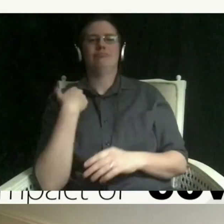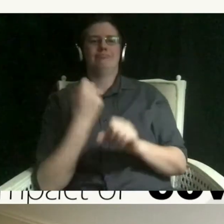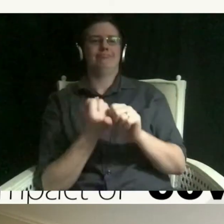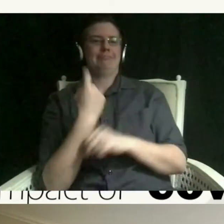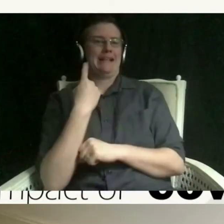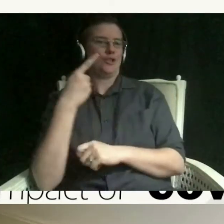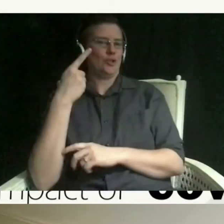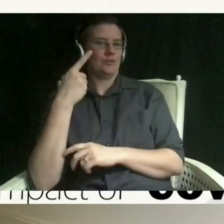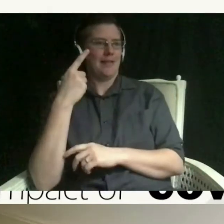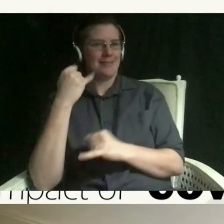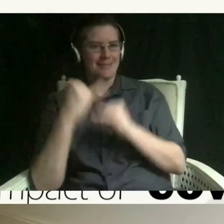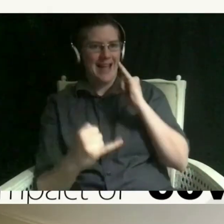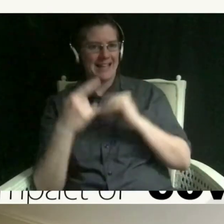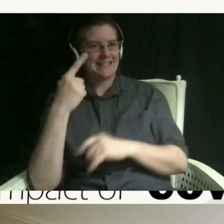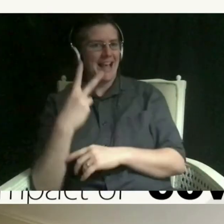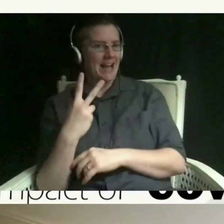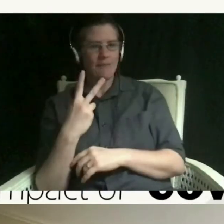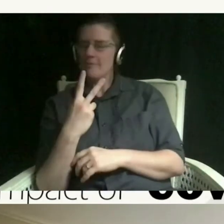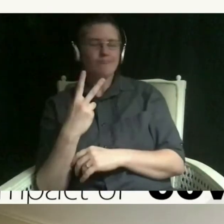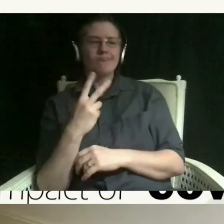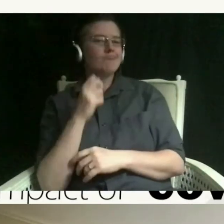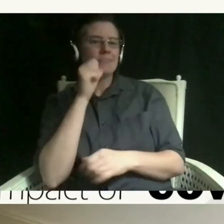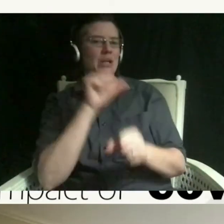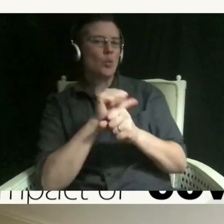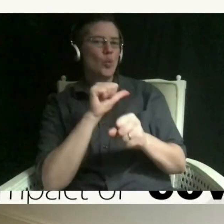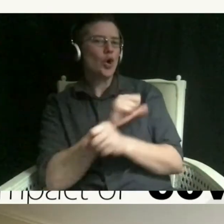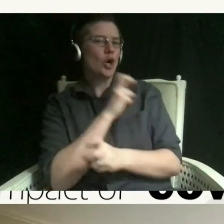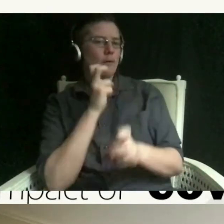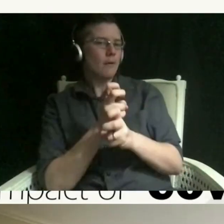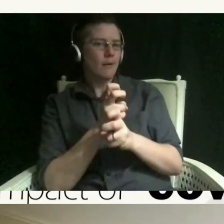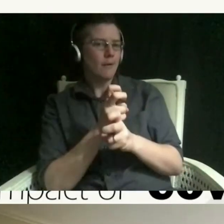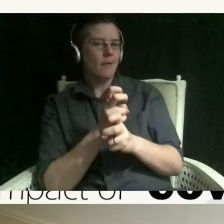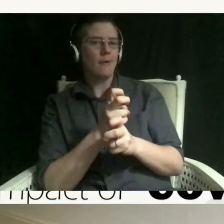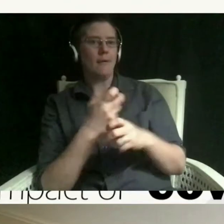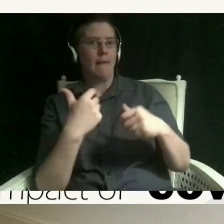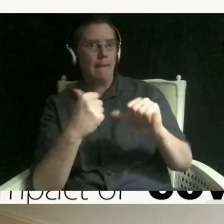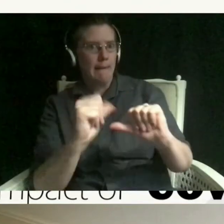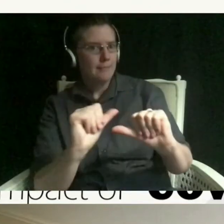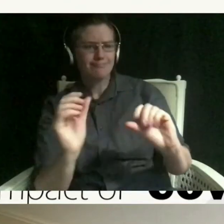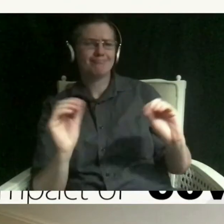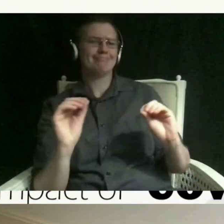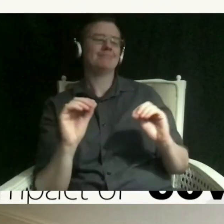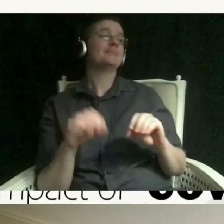not really putting forth full effort and in some ways their brain and their thinking is